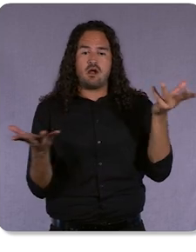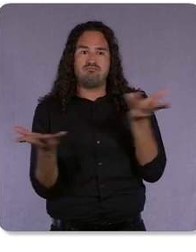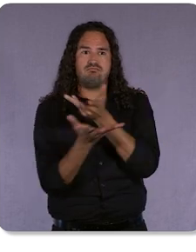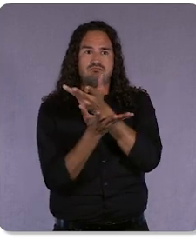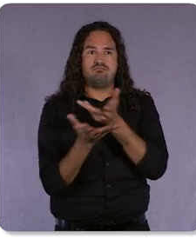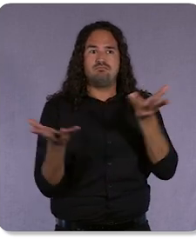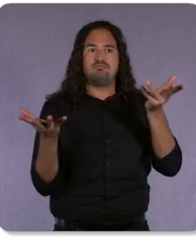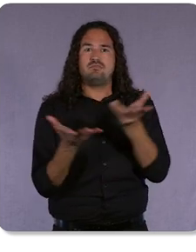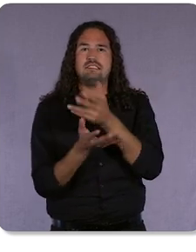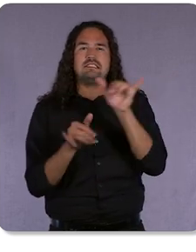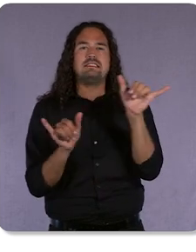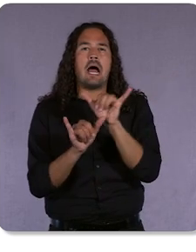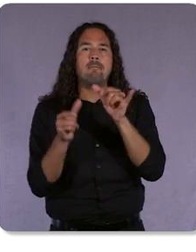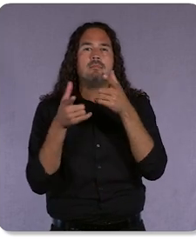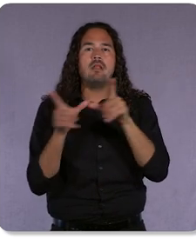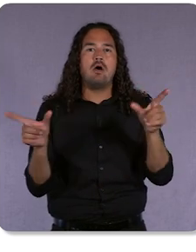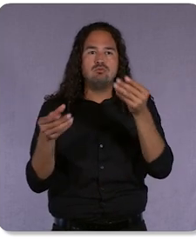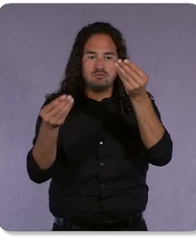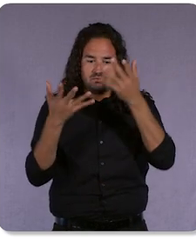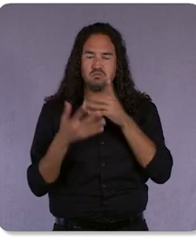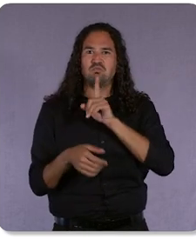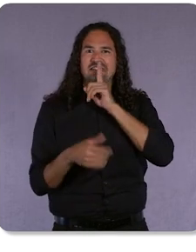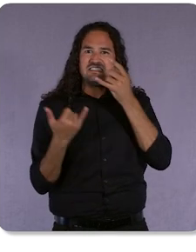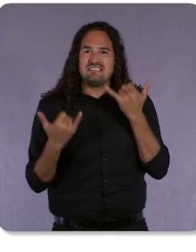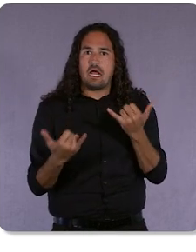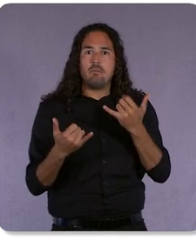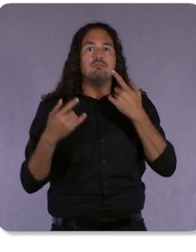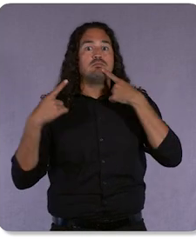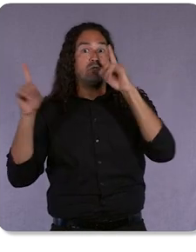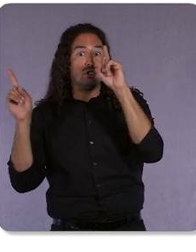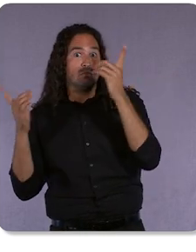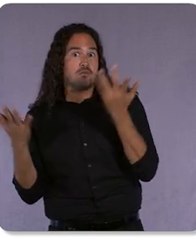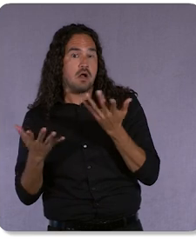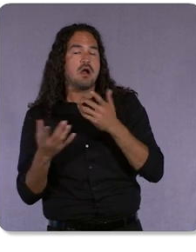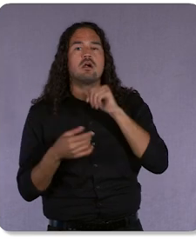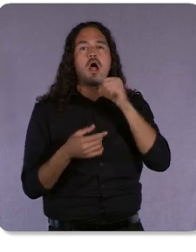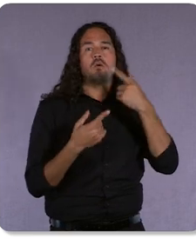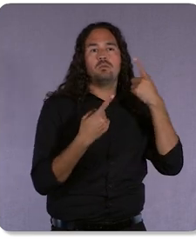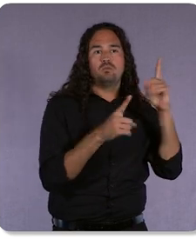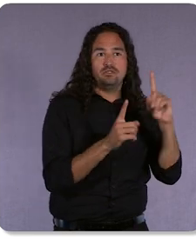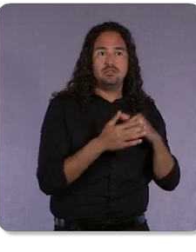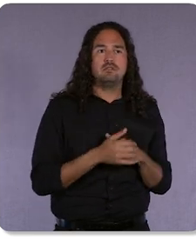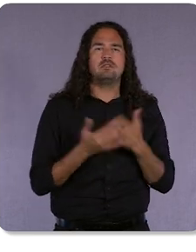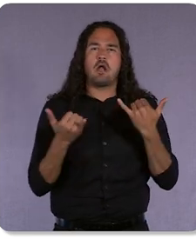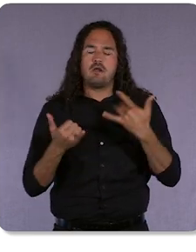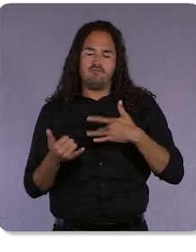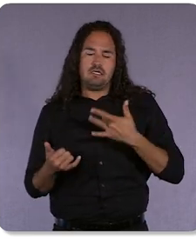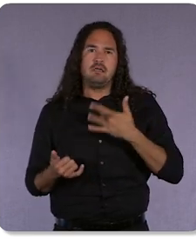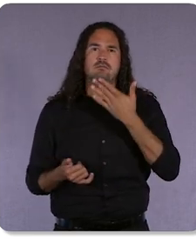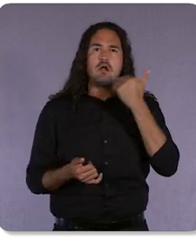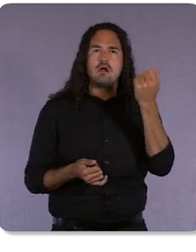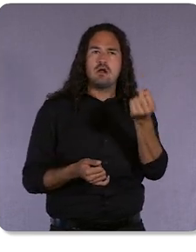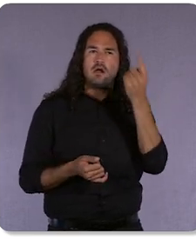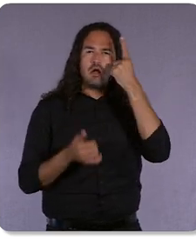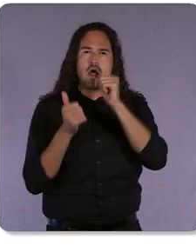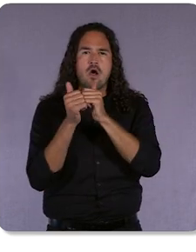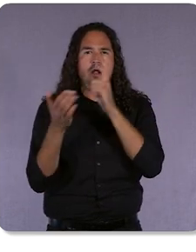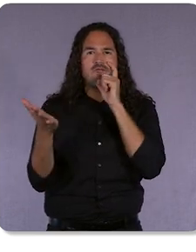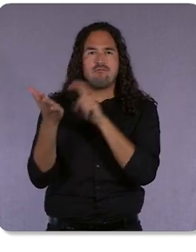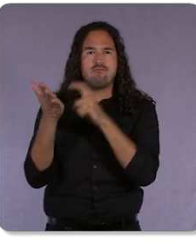works and what doesn't. We now have a much better feel for how to identify that signal versus noise